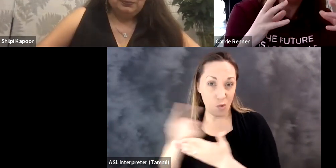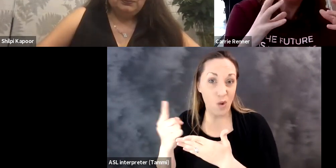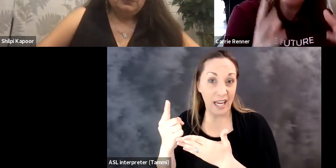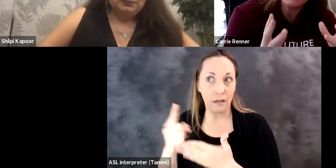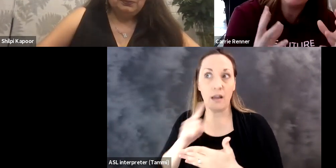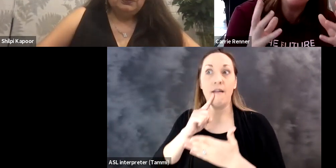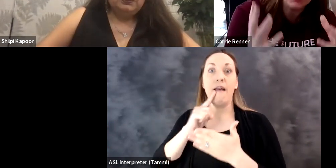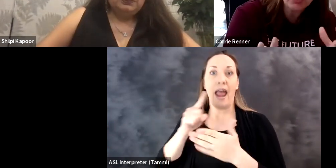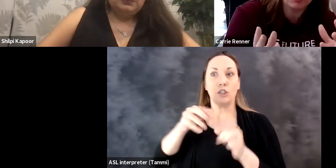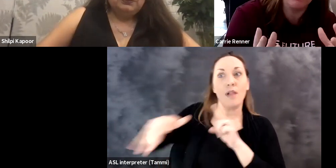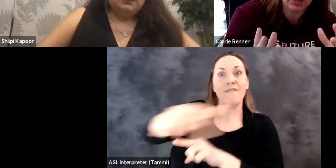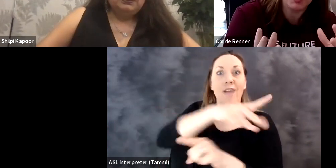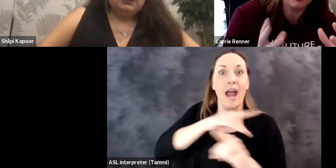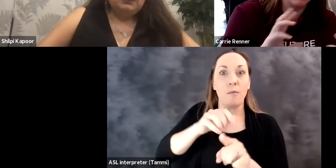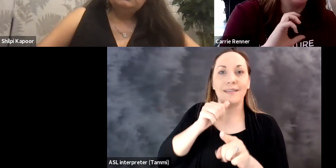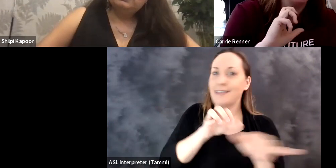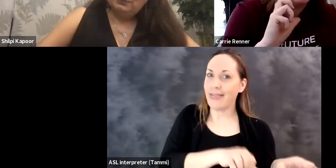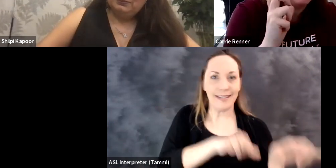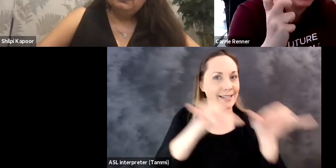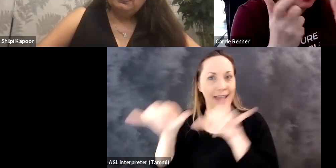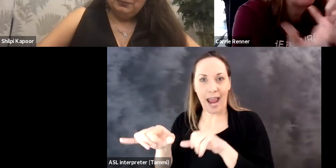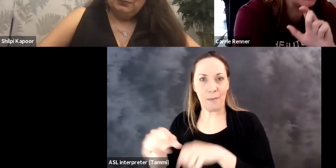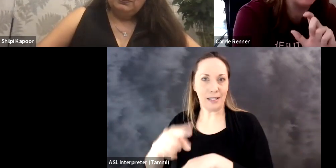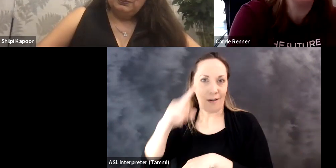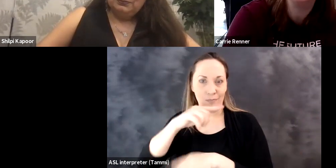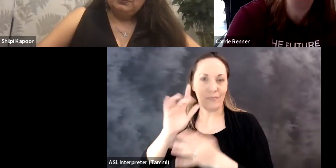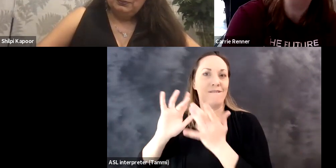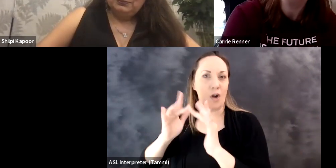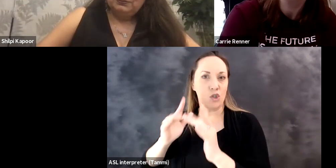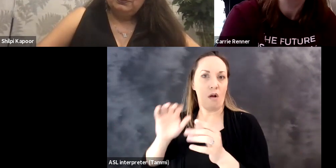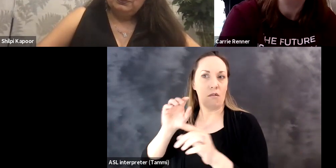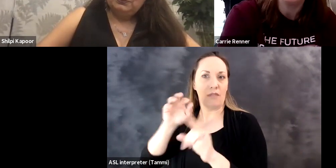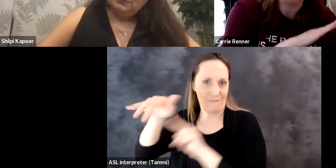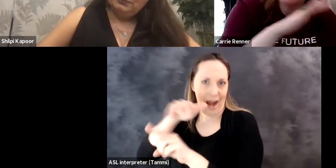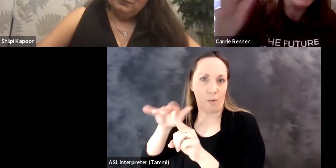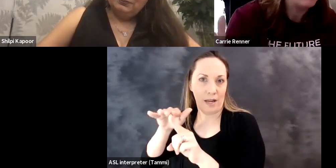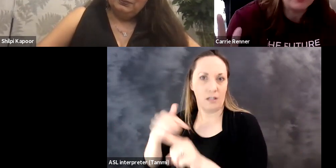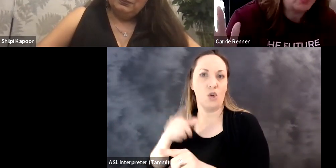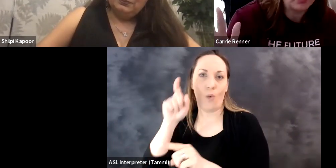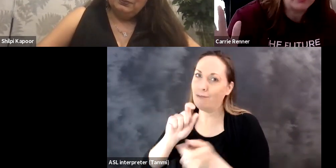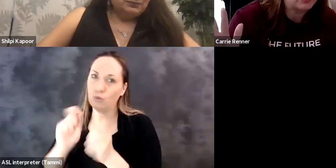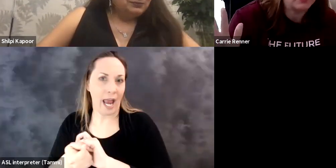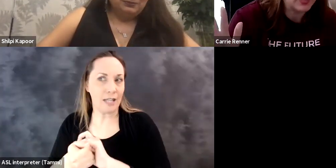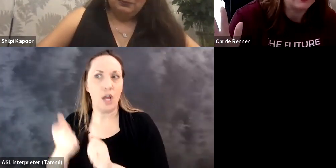recognizing after a week that what worked in a physical environment doesn't work in a virtual environment.